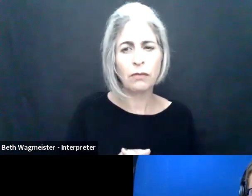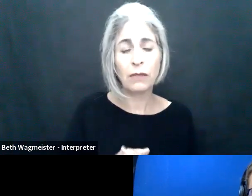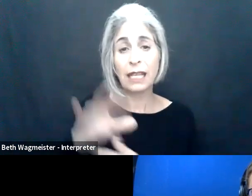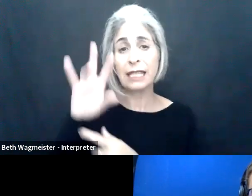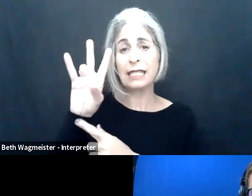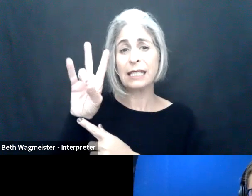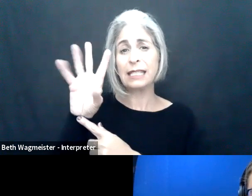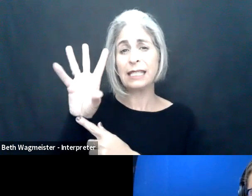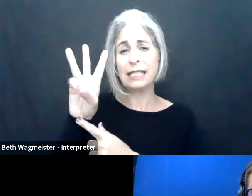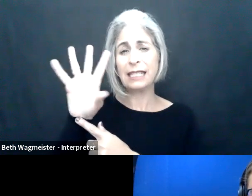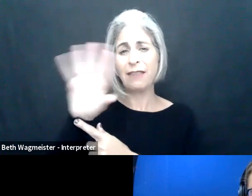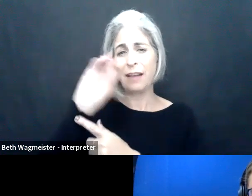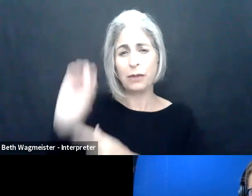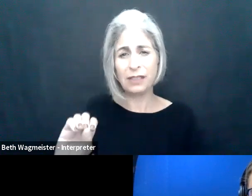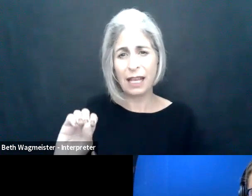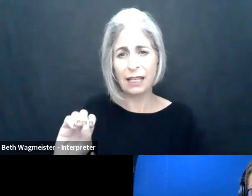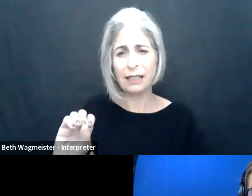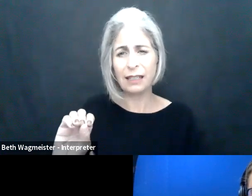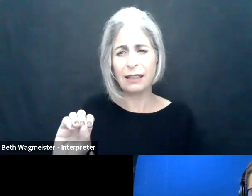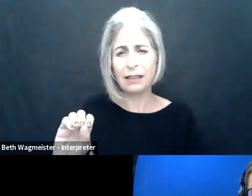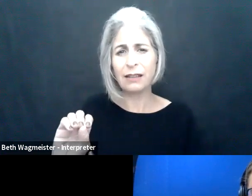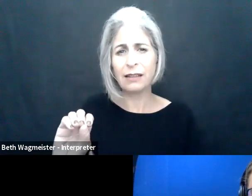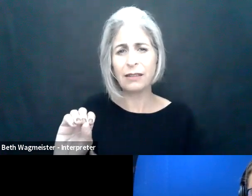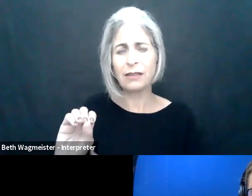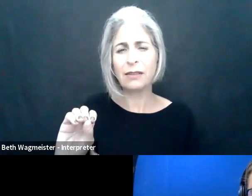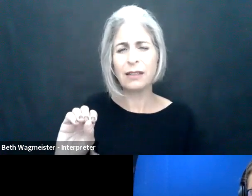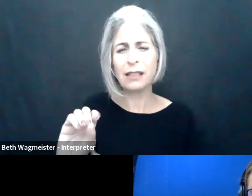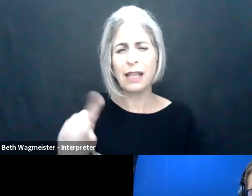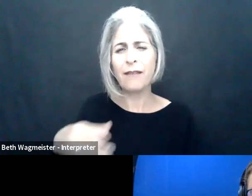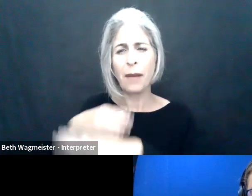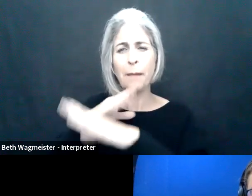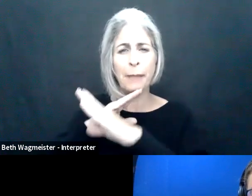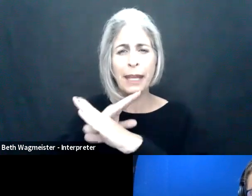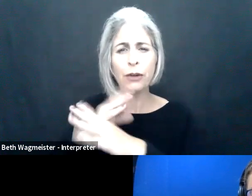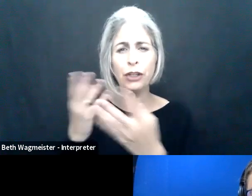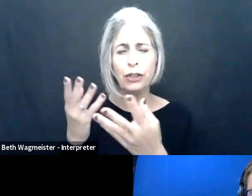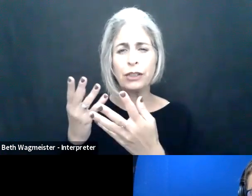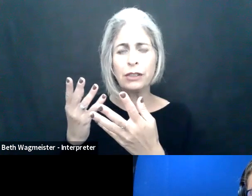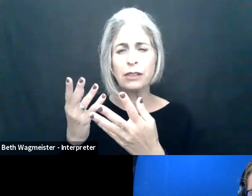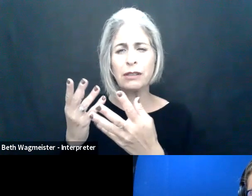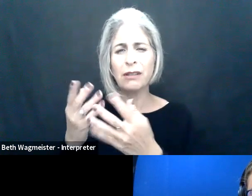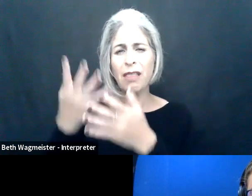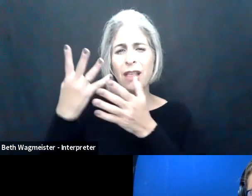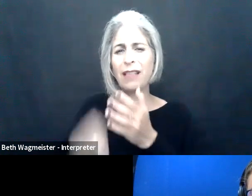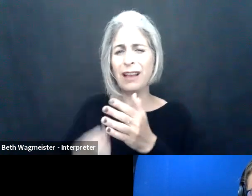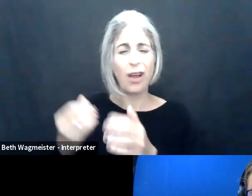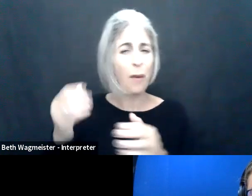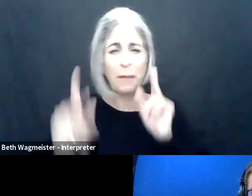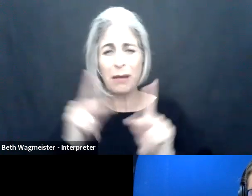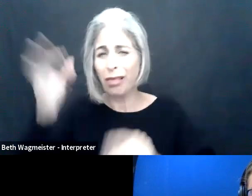barriers of virtual work environments, very important point is that 65% or